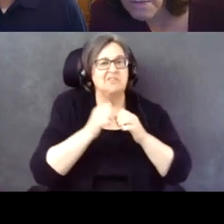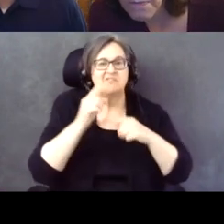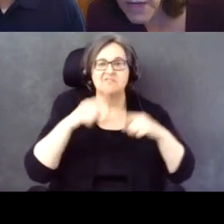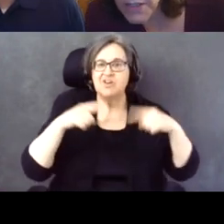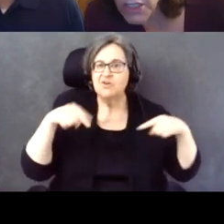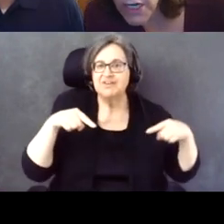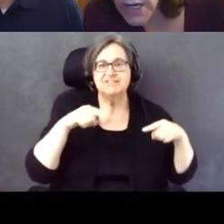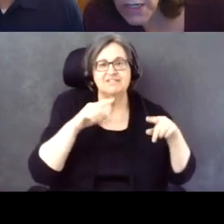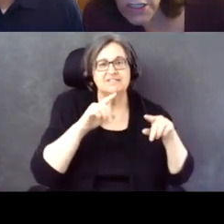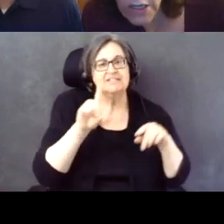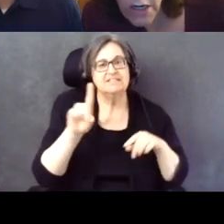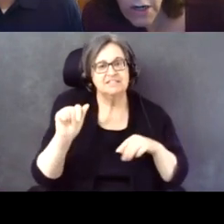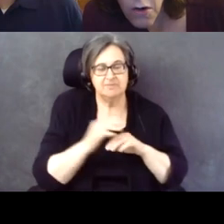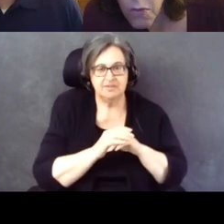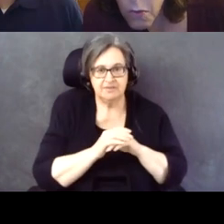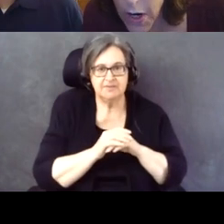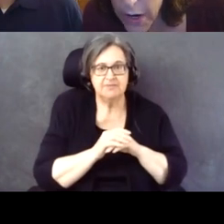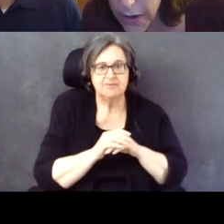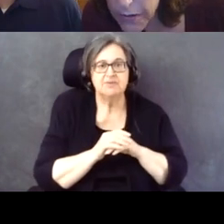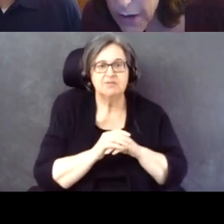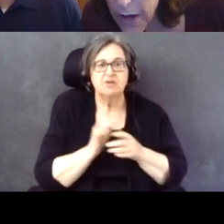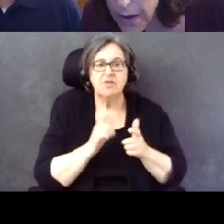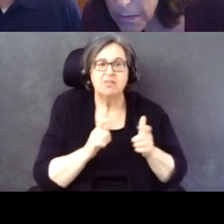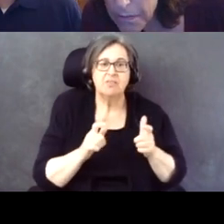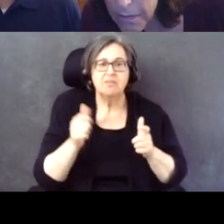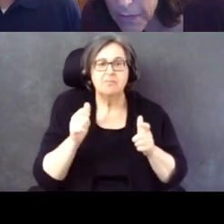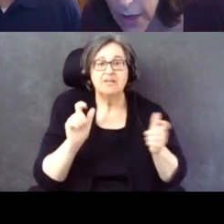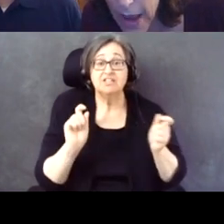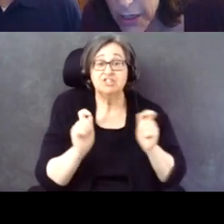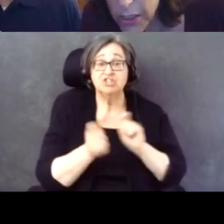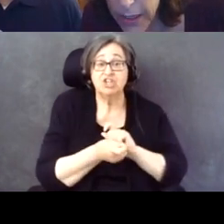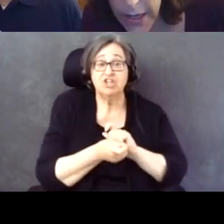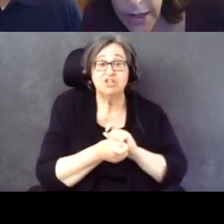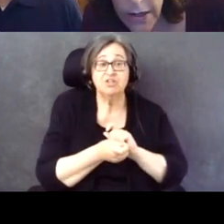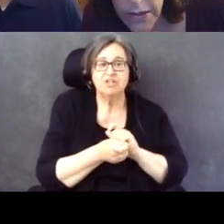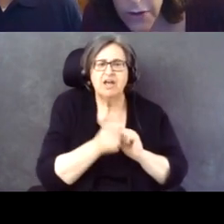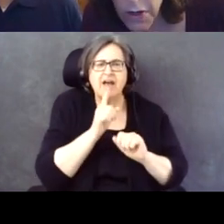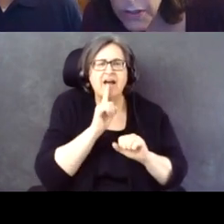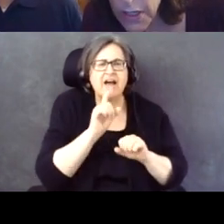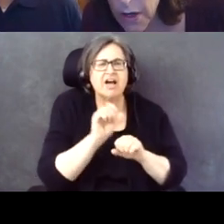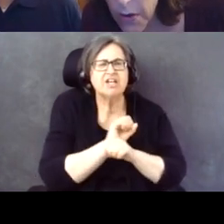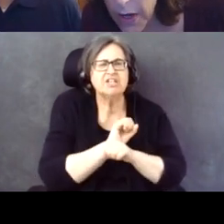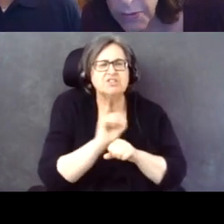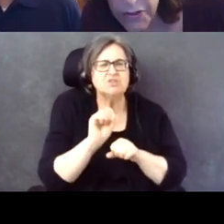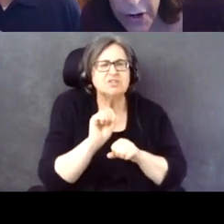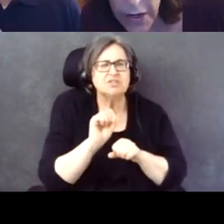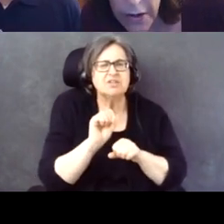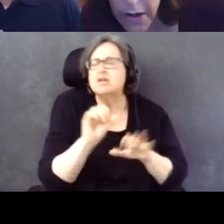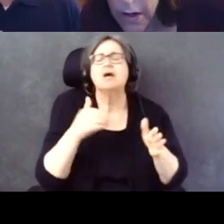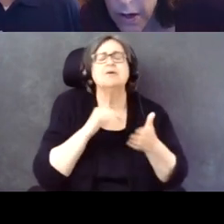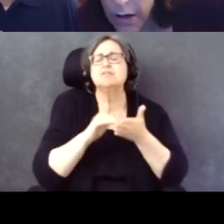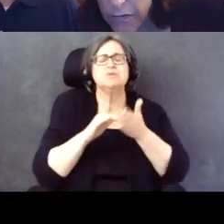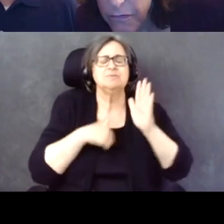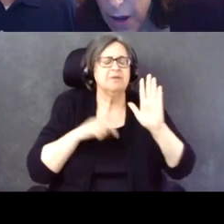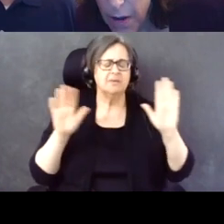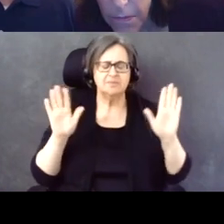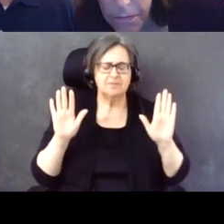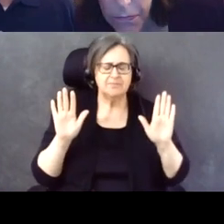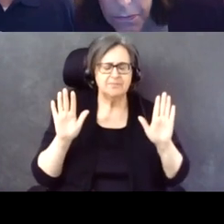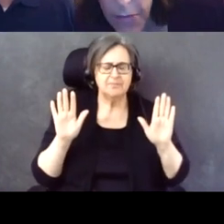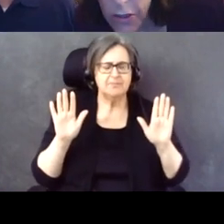The biggest change was actually difficulty going -- I'm sorry.